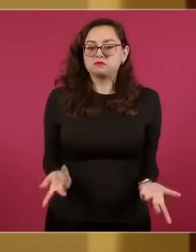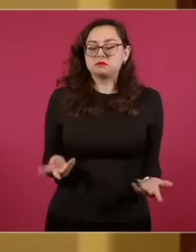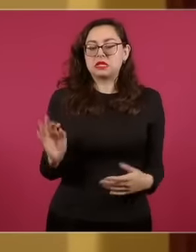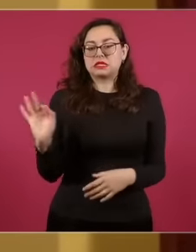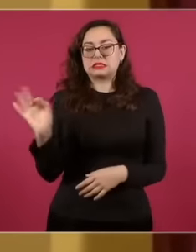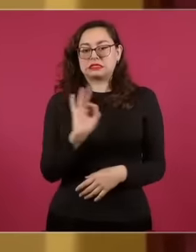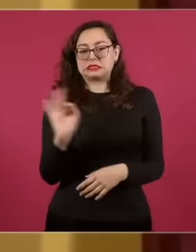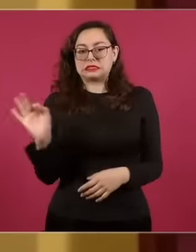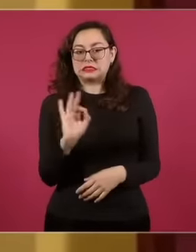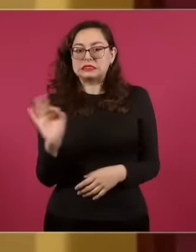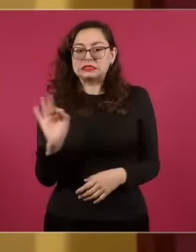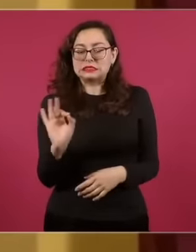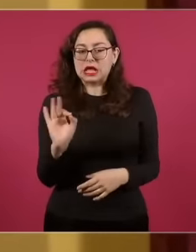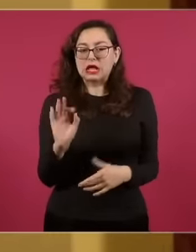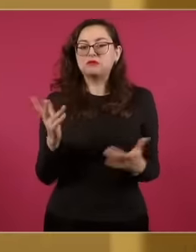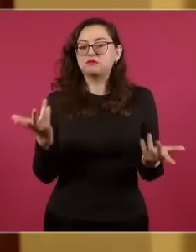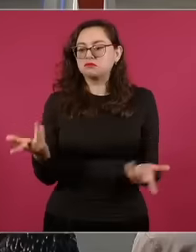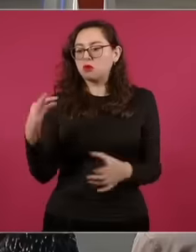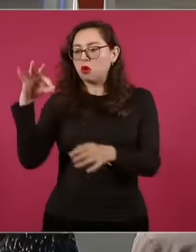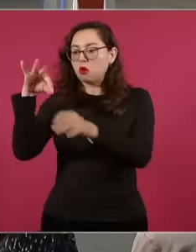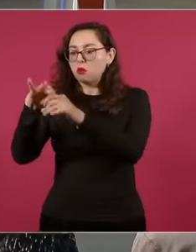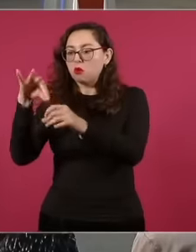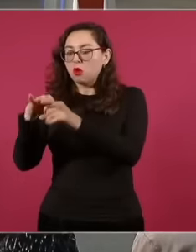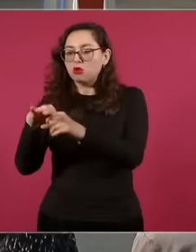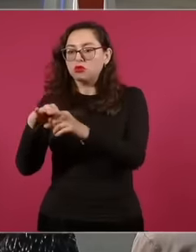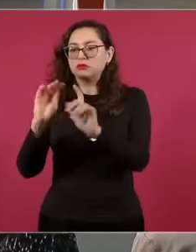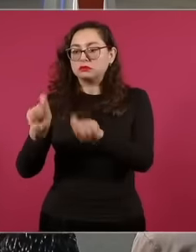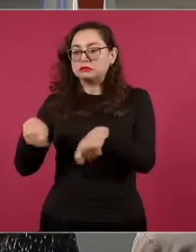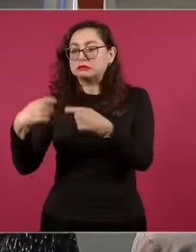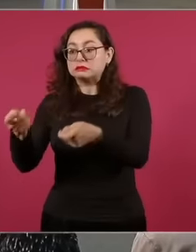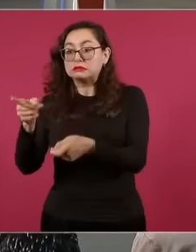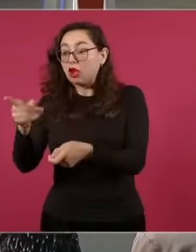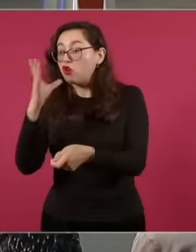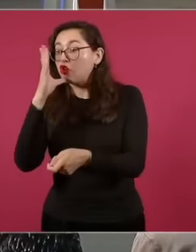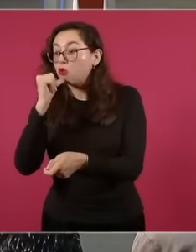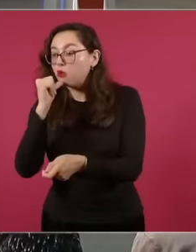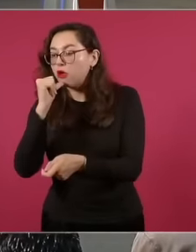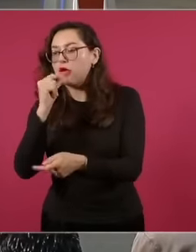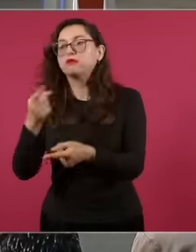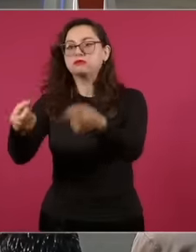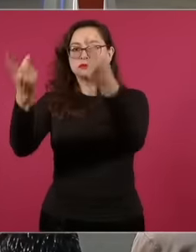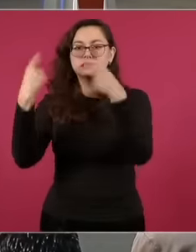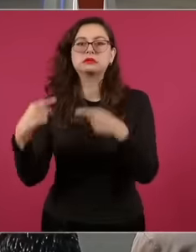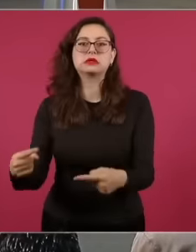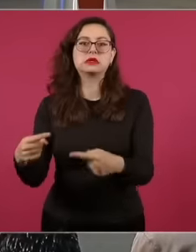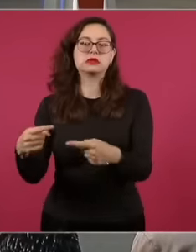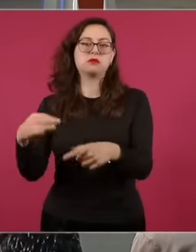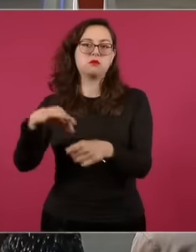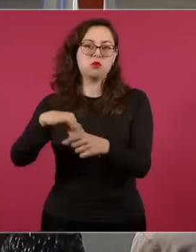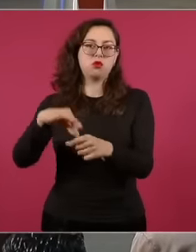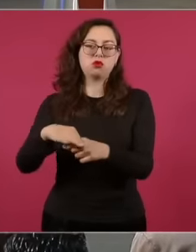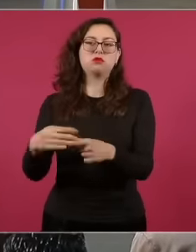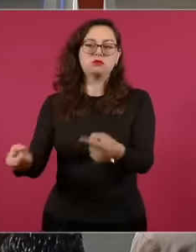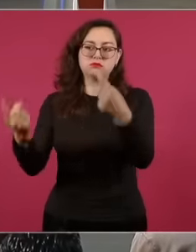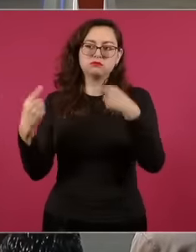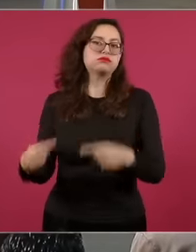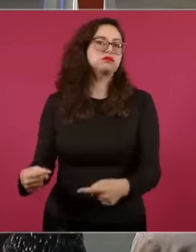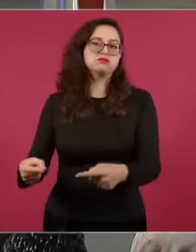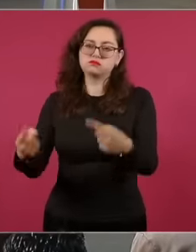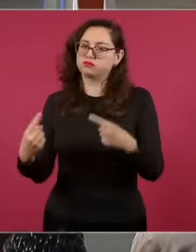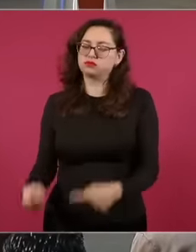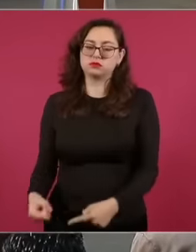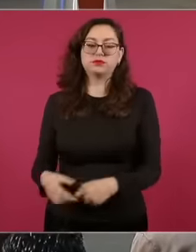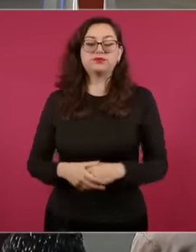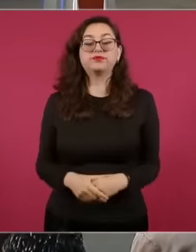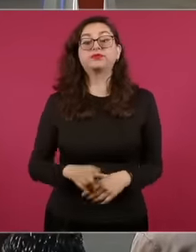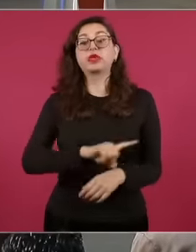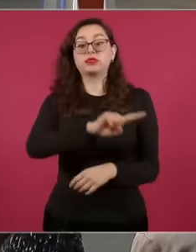By priority, whoever has obtained the most votes will occupy and finally the second election, the second